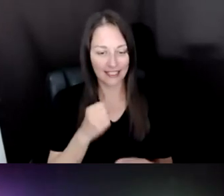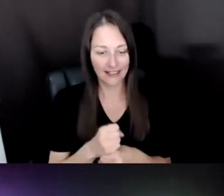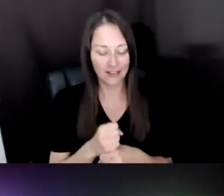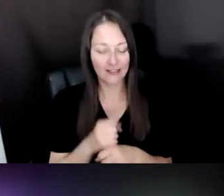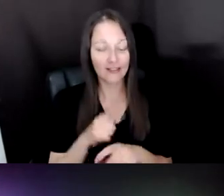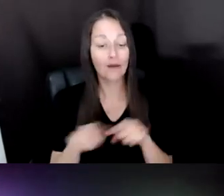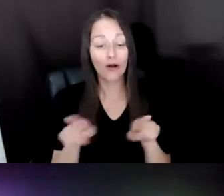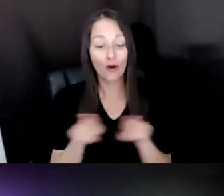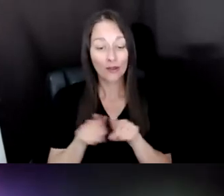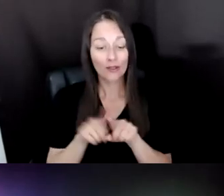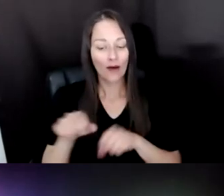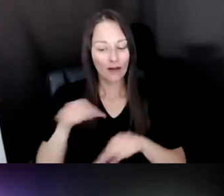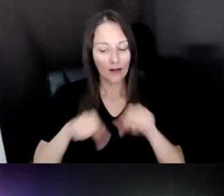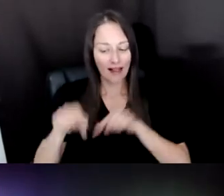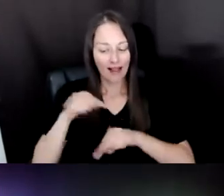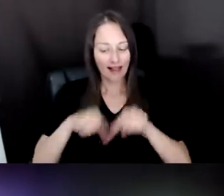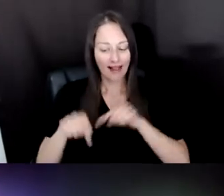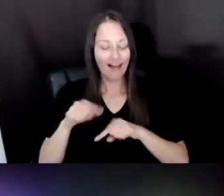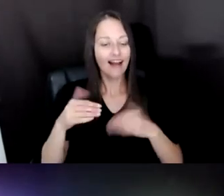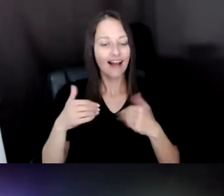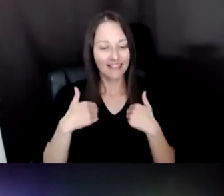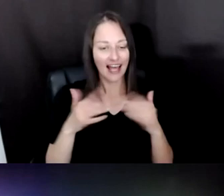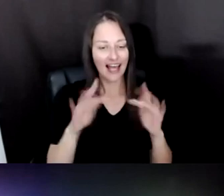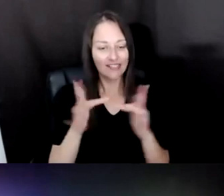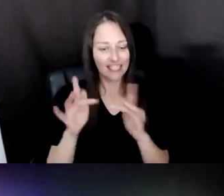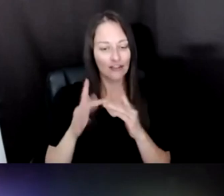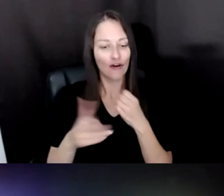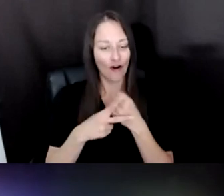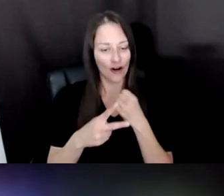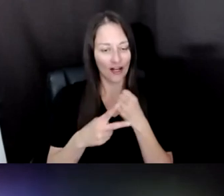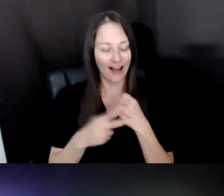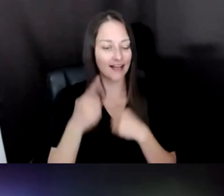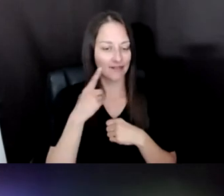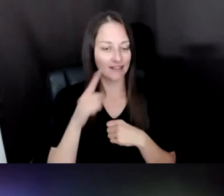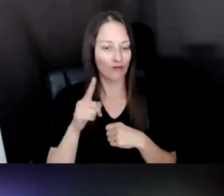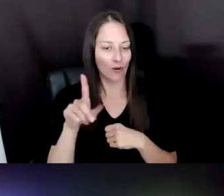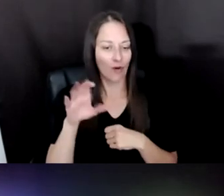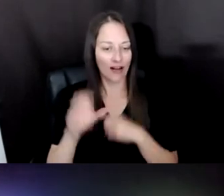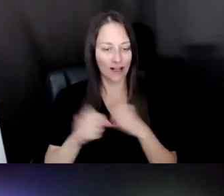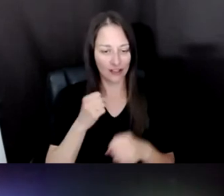AN INSTITUTION IN THE AGE OF MISSION INTELLIGENCE. SO AS A TEAM, AS AN ARTIST, AND A GROUP OF PEOPLE